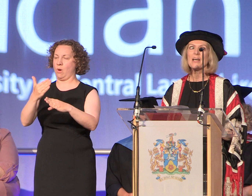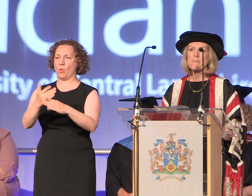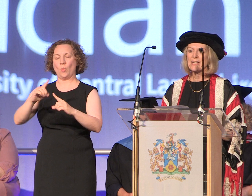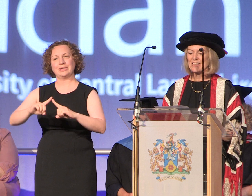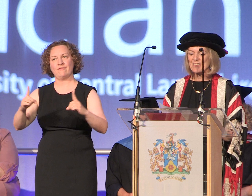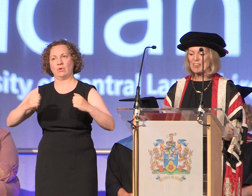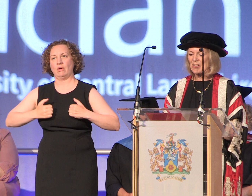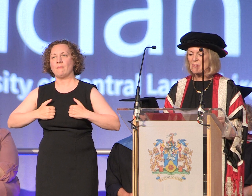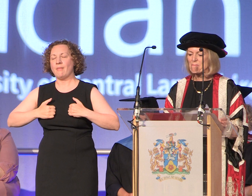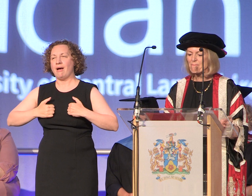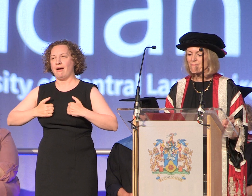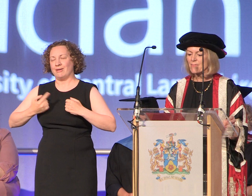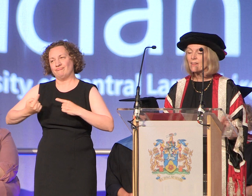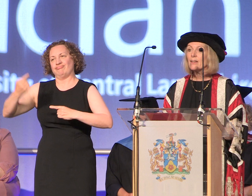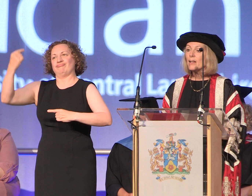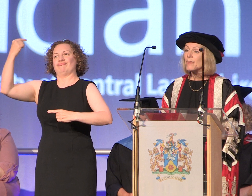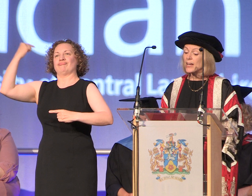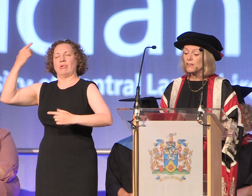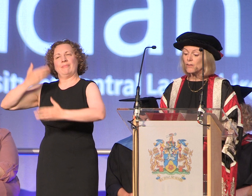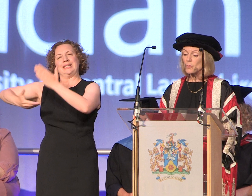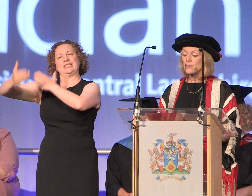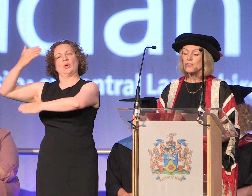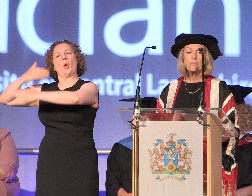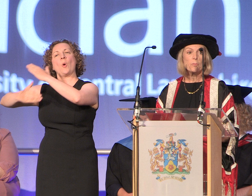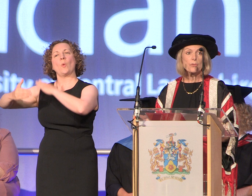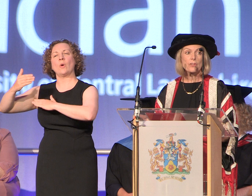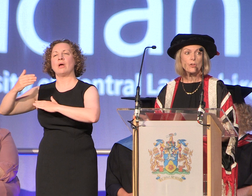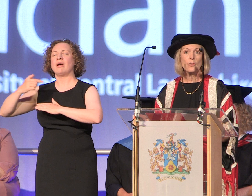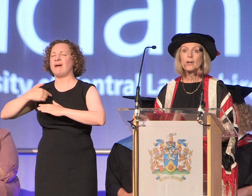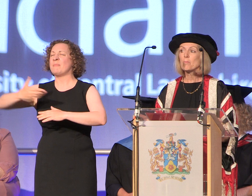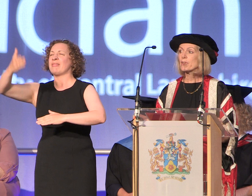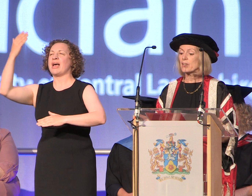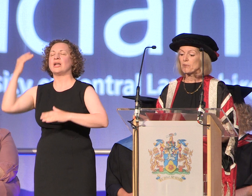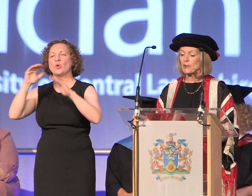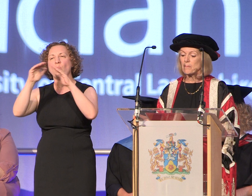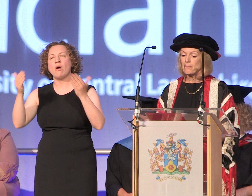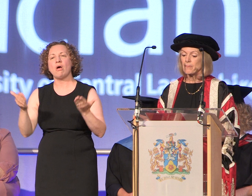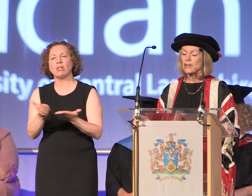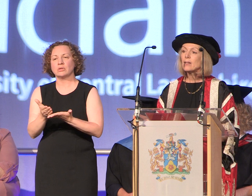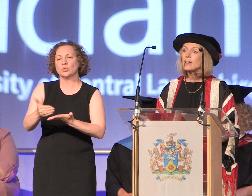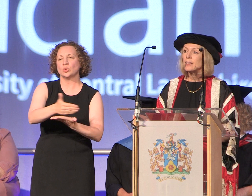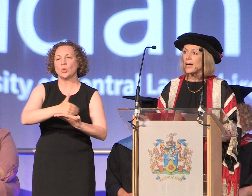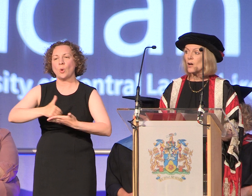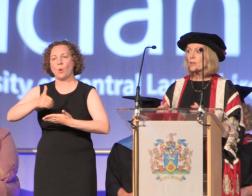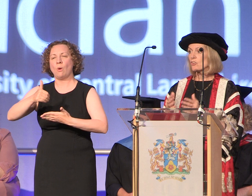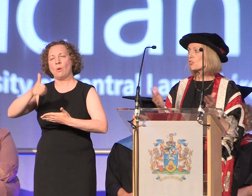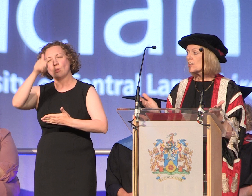many years ago. Then the world seemed more secure and predictable now change